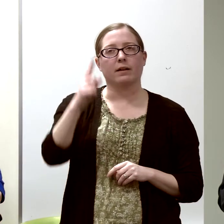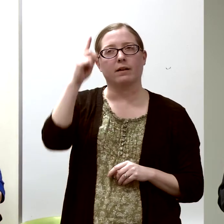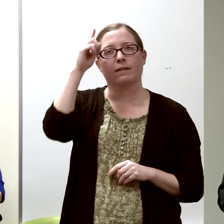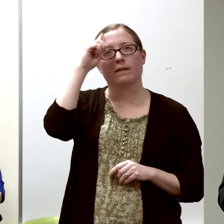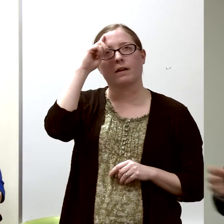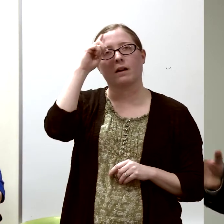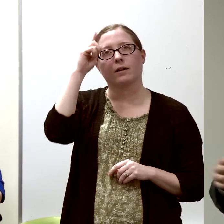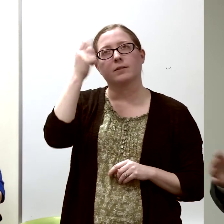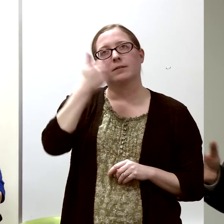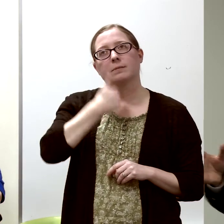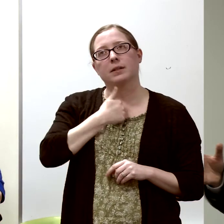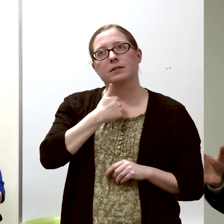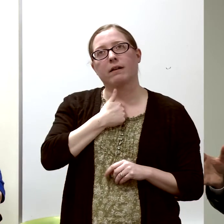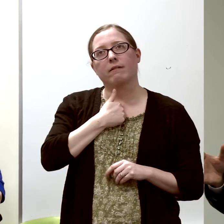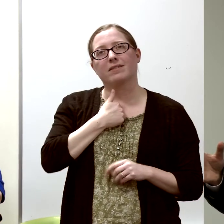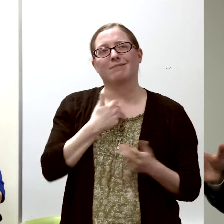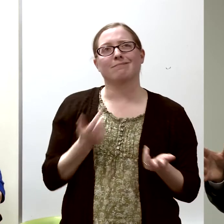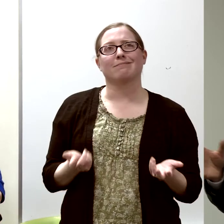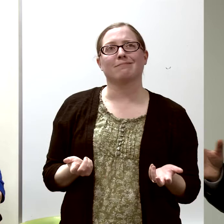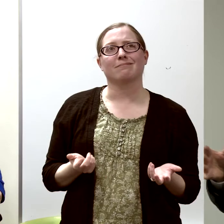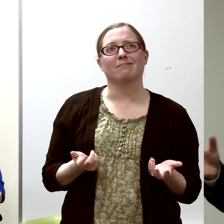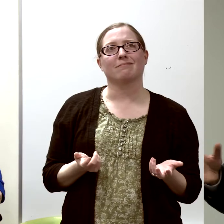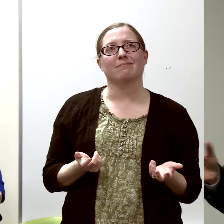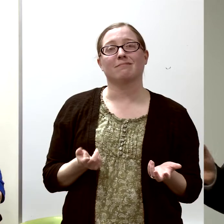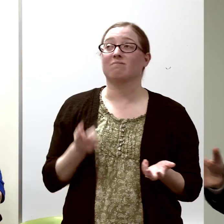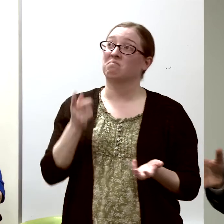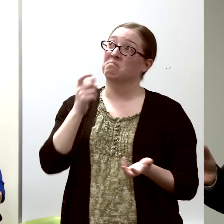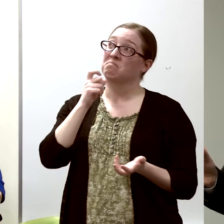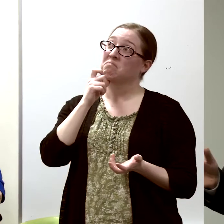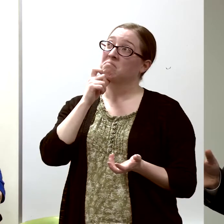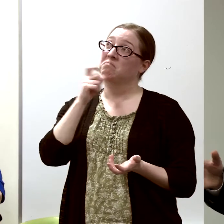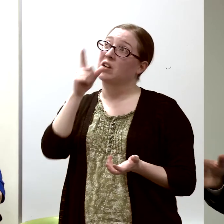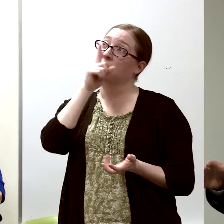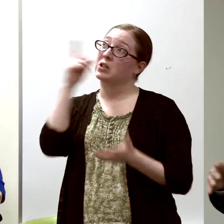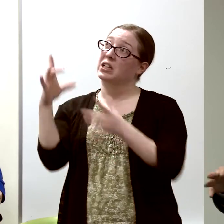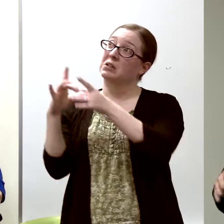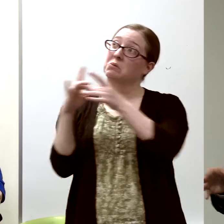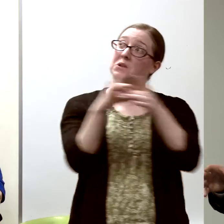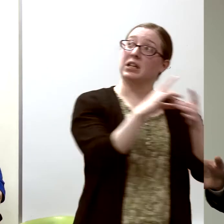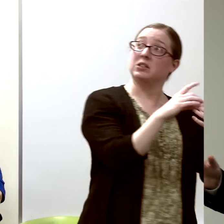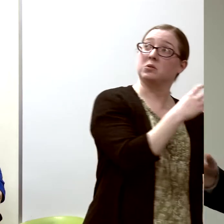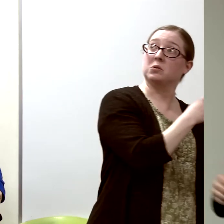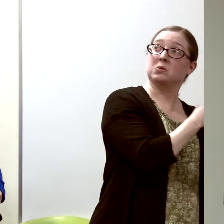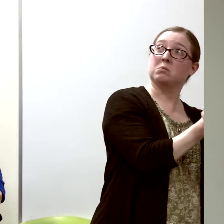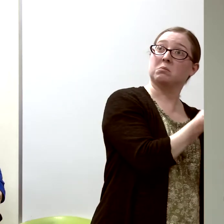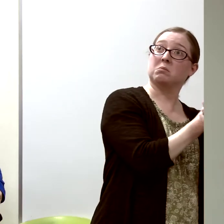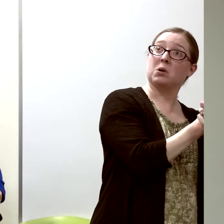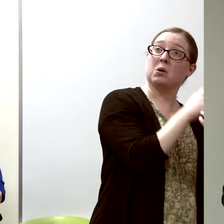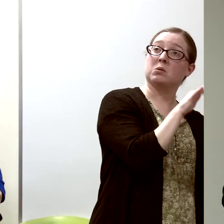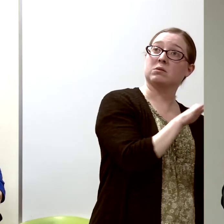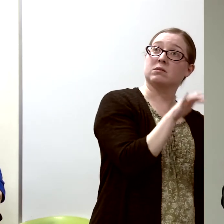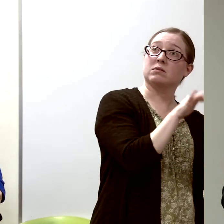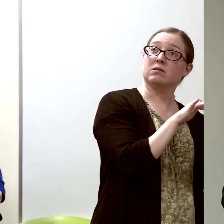"I don't-- "I don't care that this doesn't have very much "to do with orthopedics.